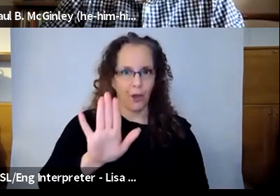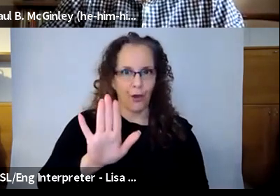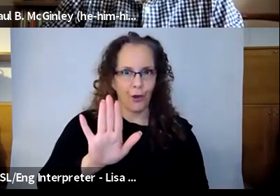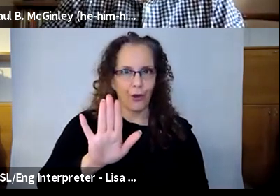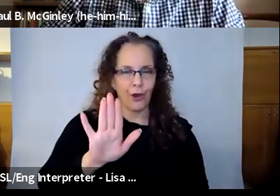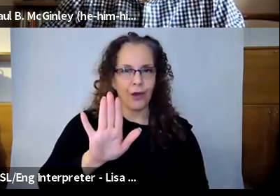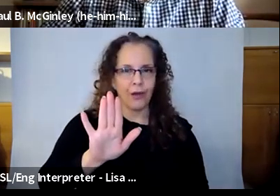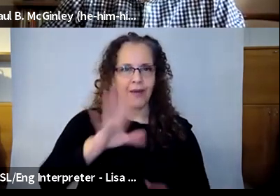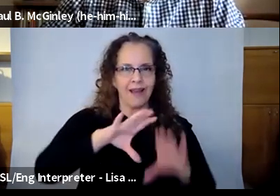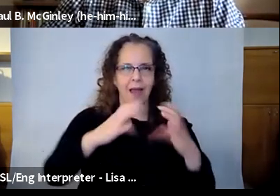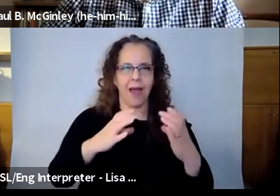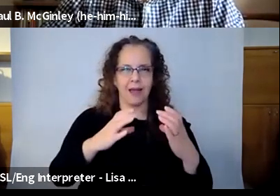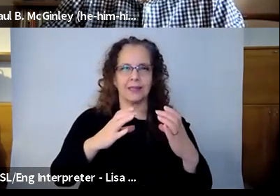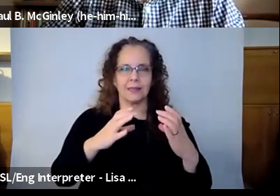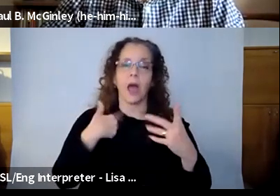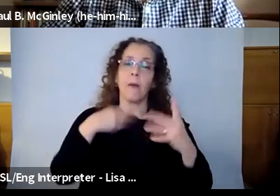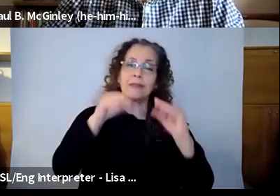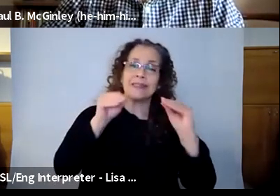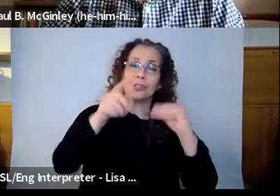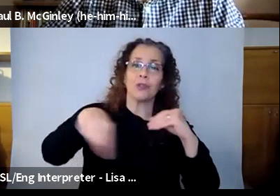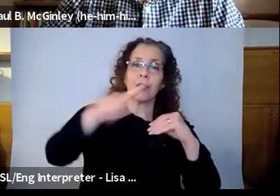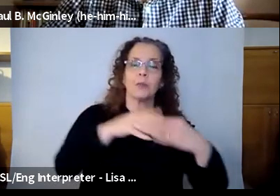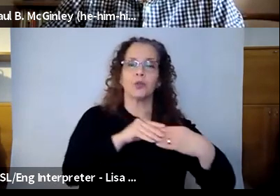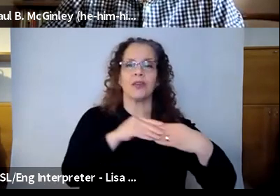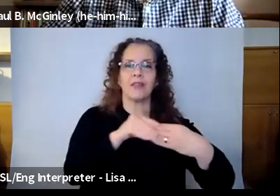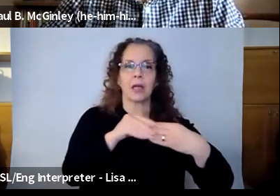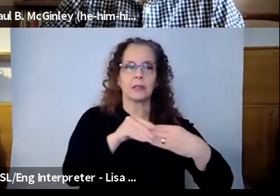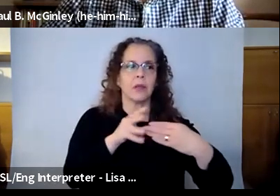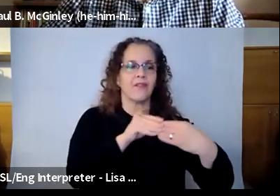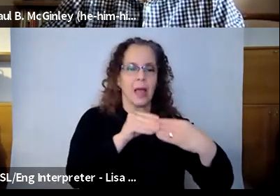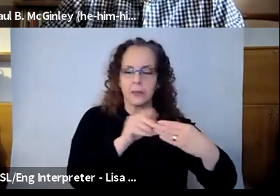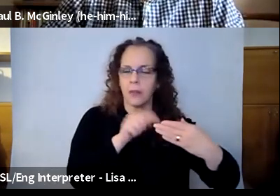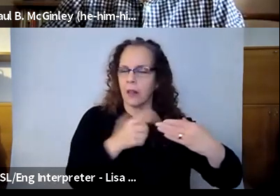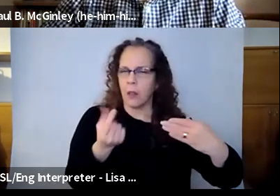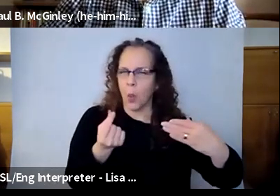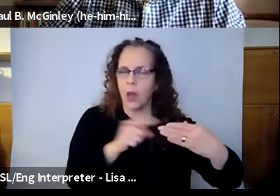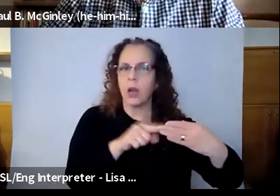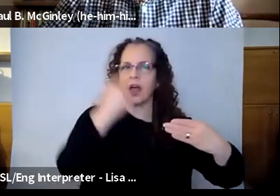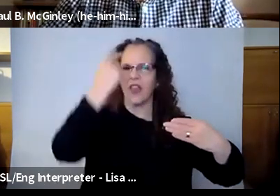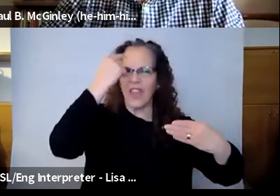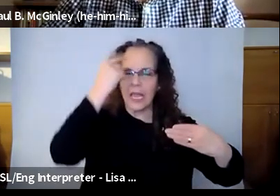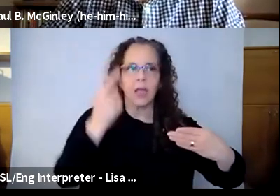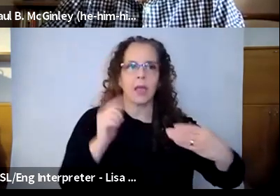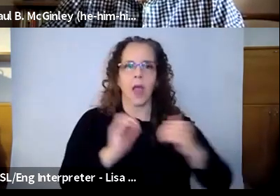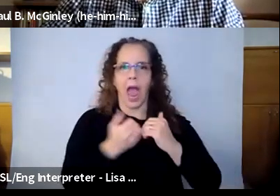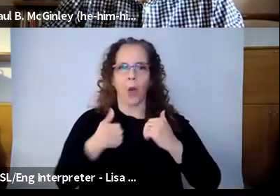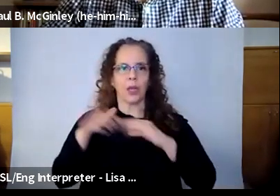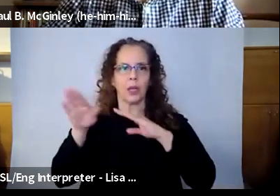in many different ways, flexible in our thinking, flexible in our being, flexible in just being able to, to physically express